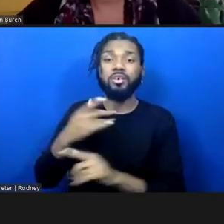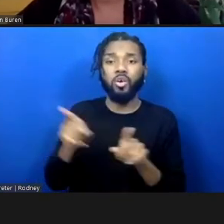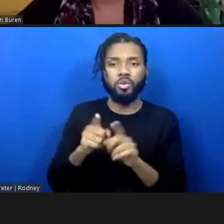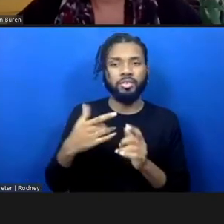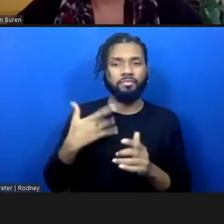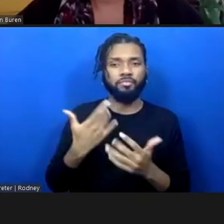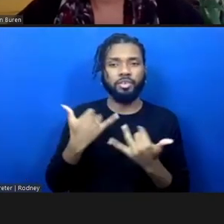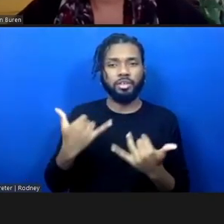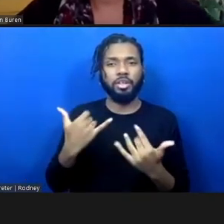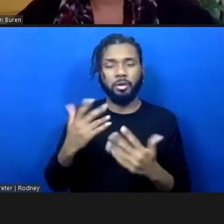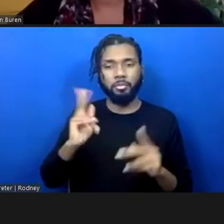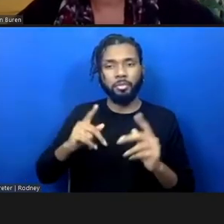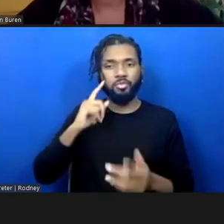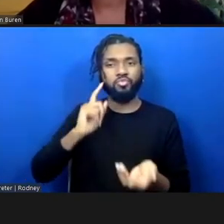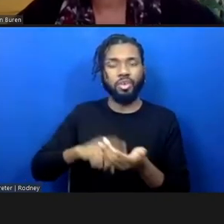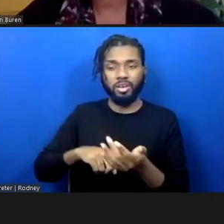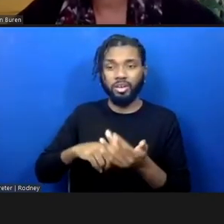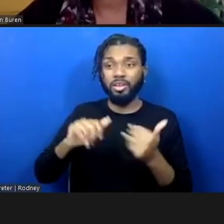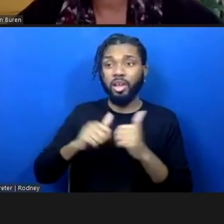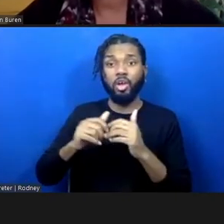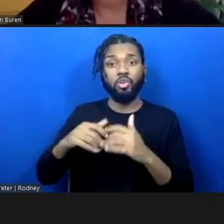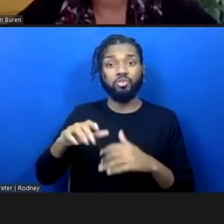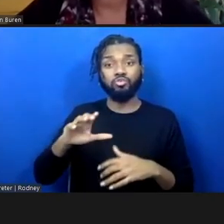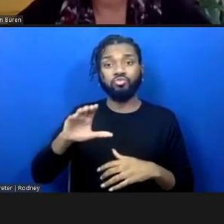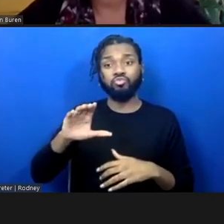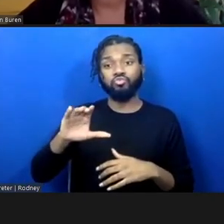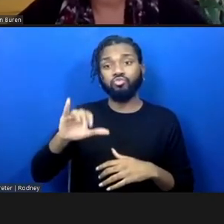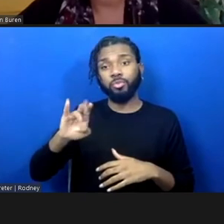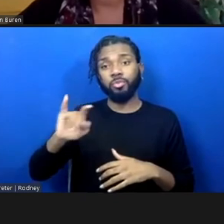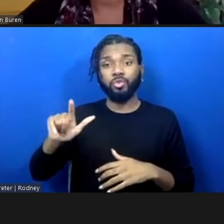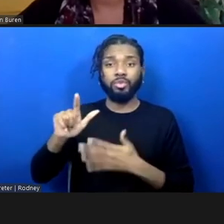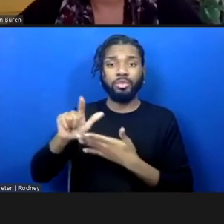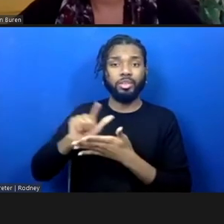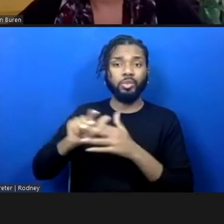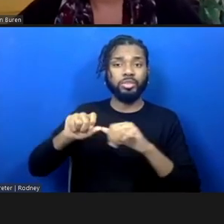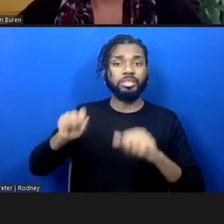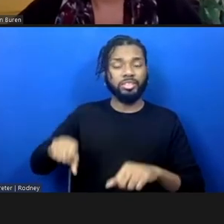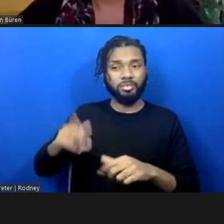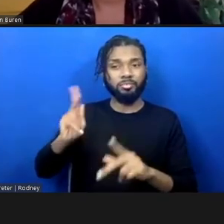preexisting criminal legal system that I think didn't exist before, and a slight